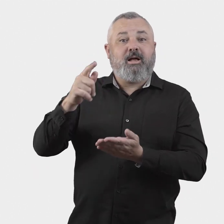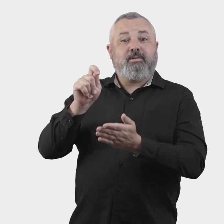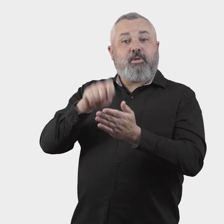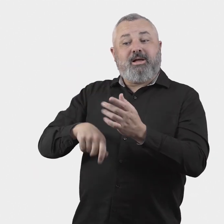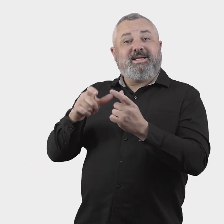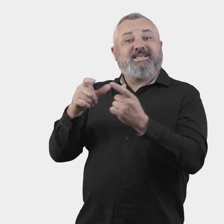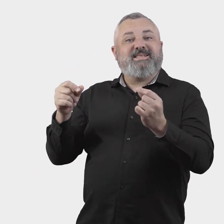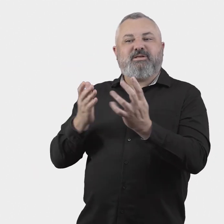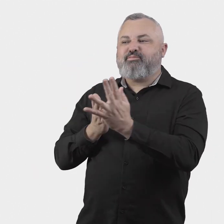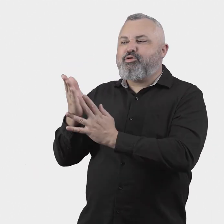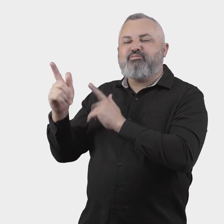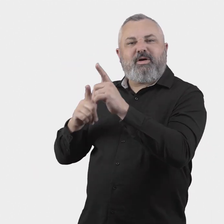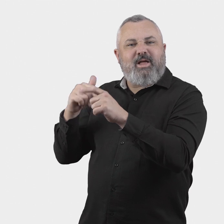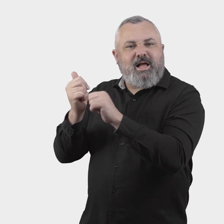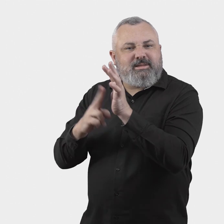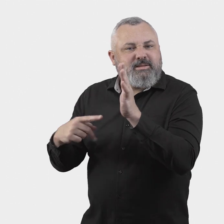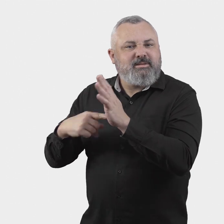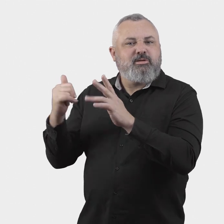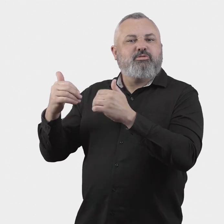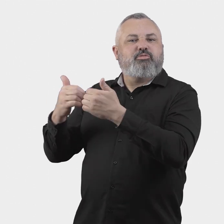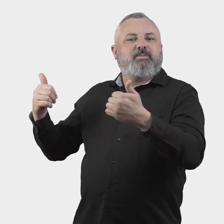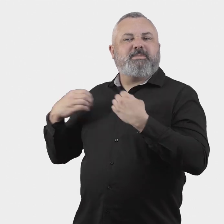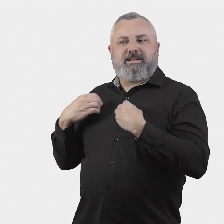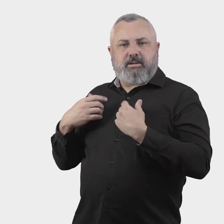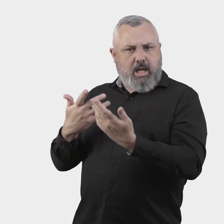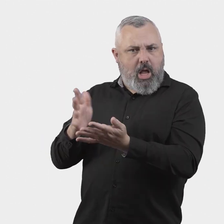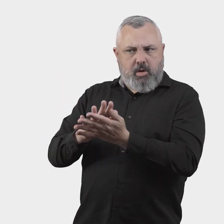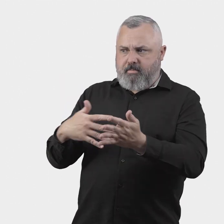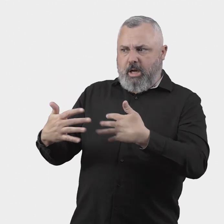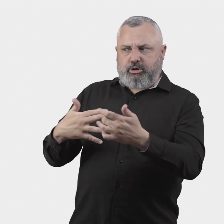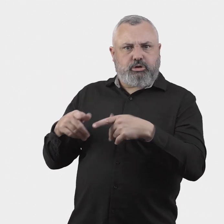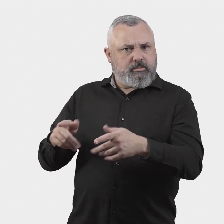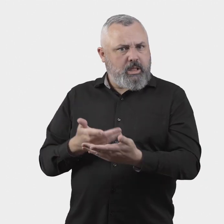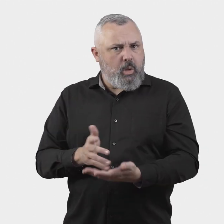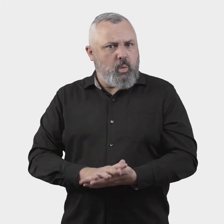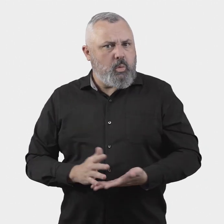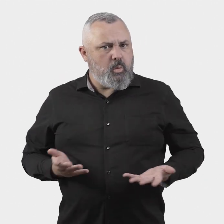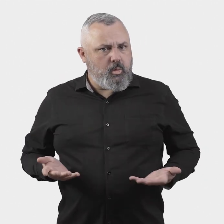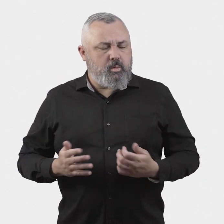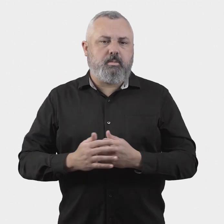relation to services purchased through a travel agent or other third party?